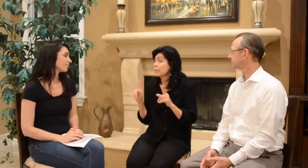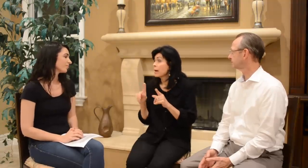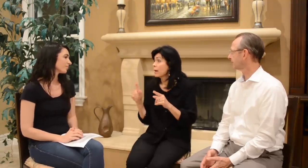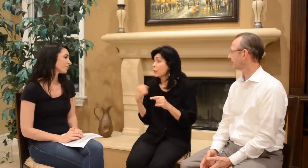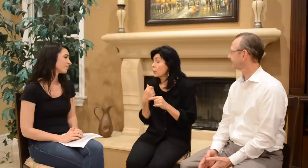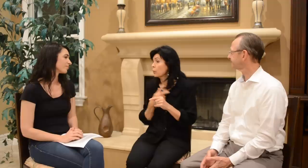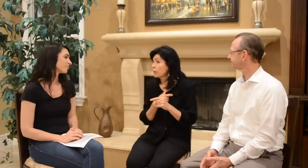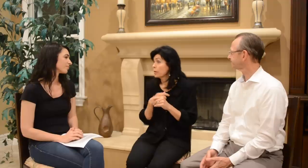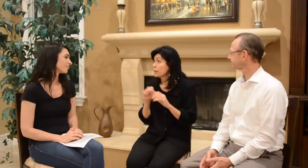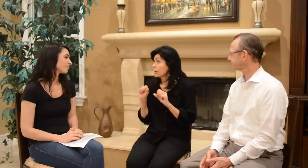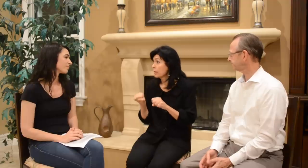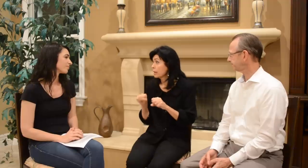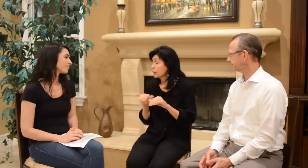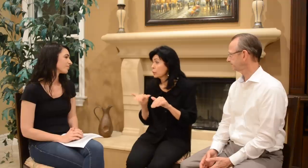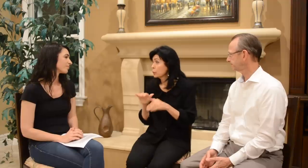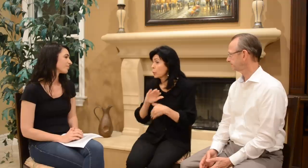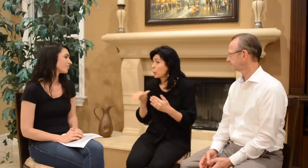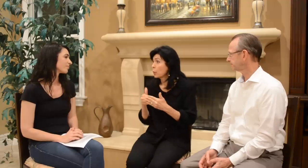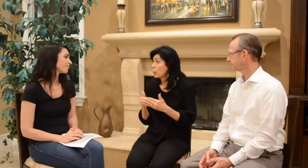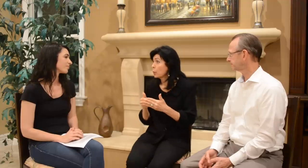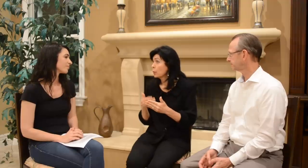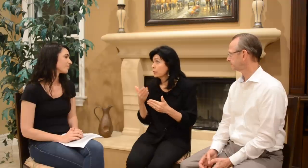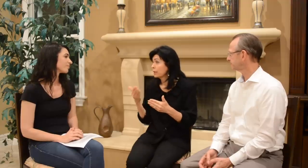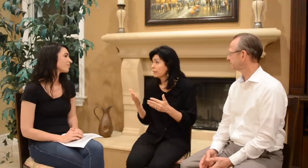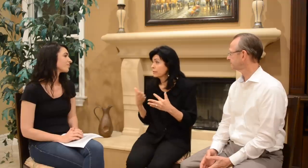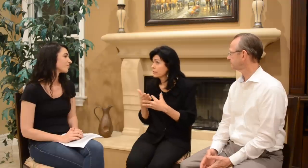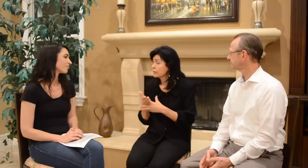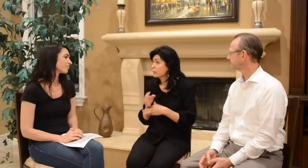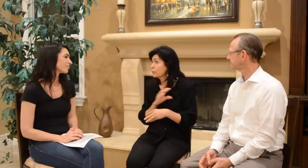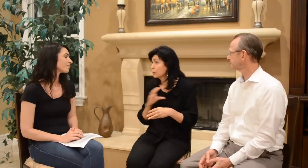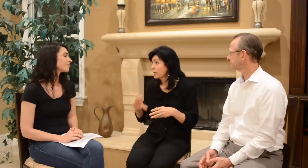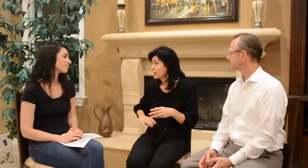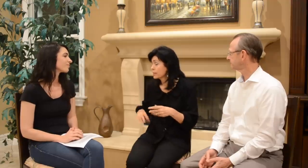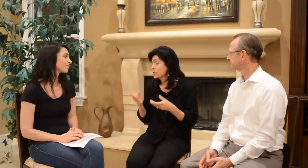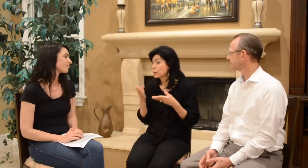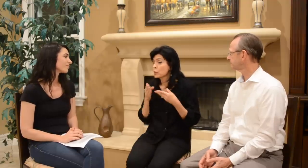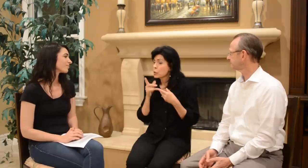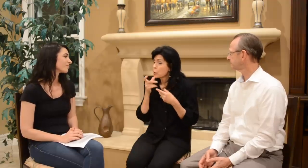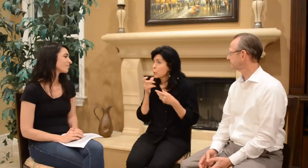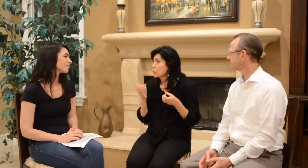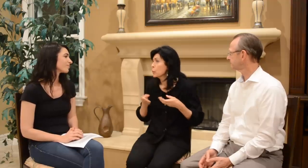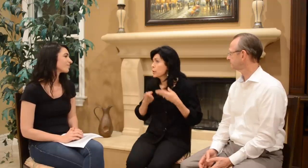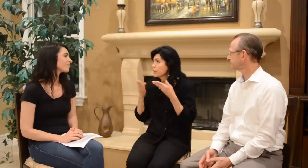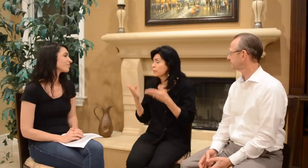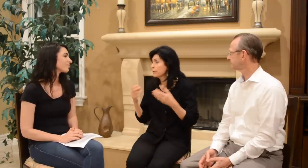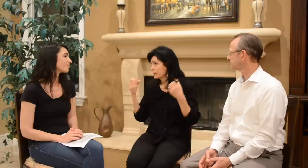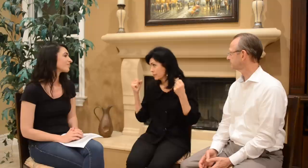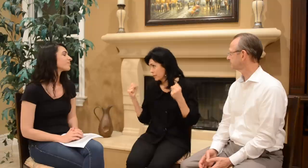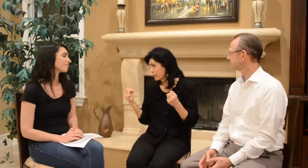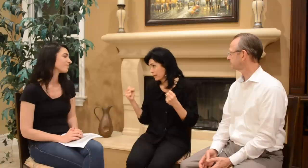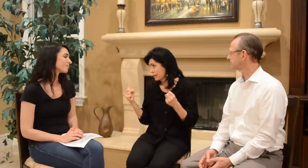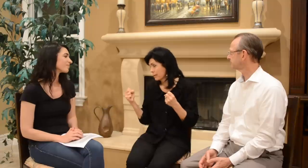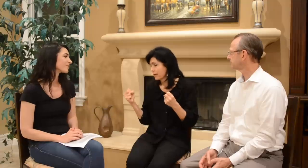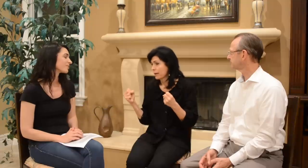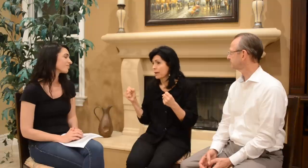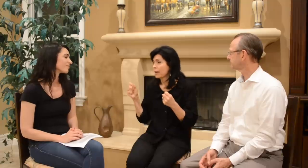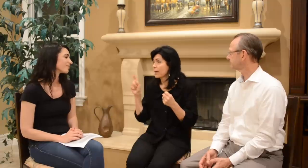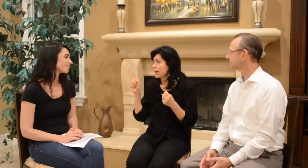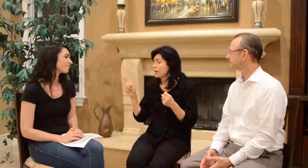but we can do all things through Christ who gives us strength